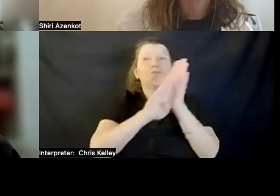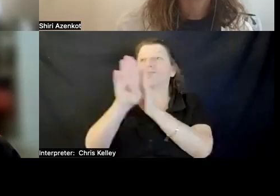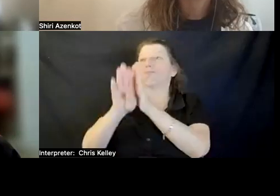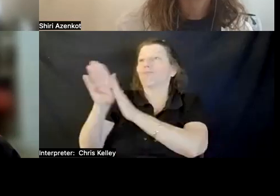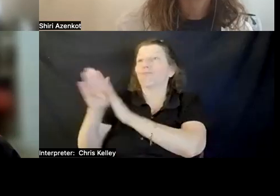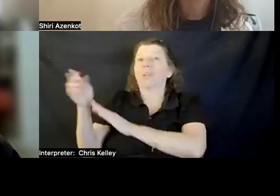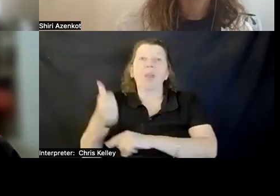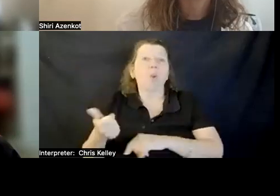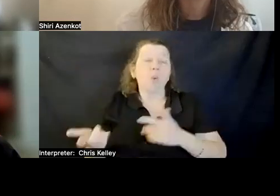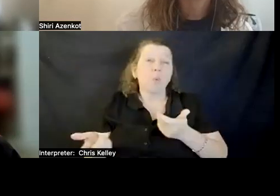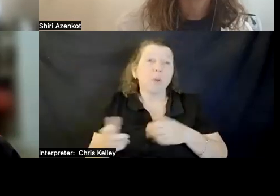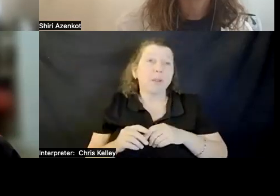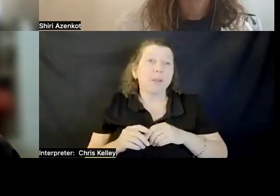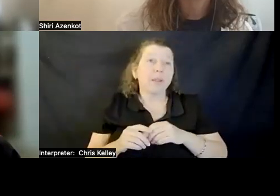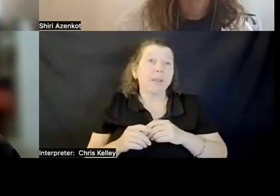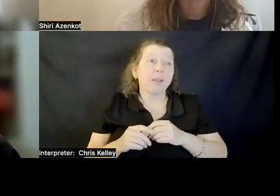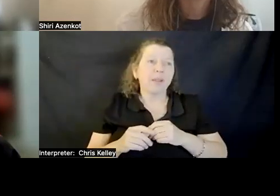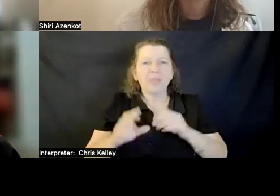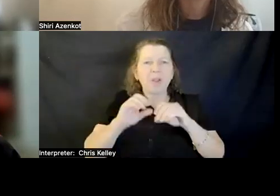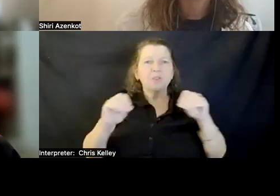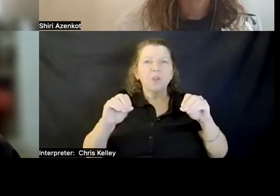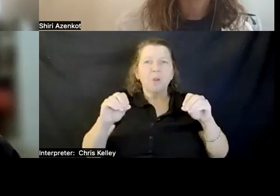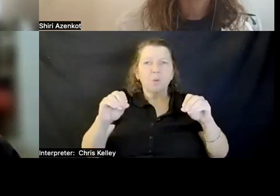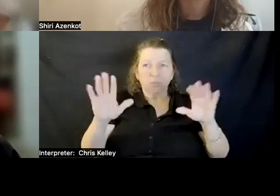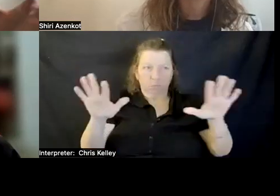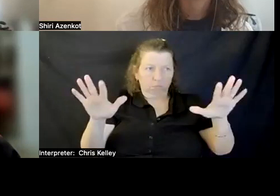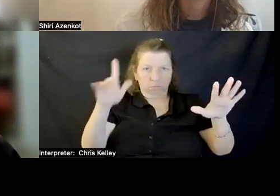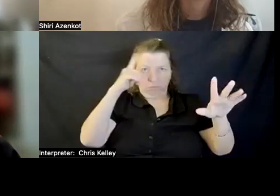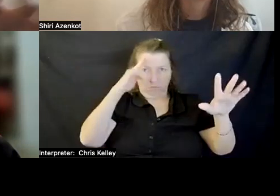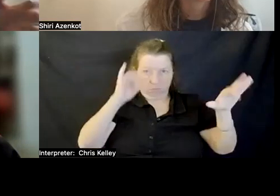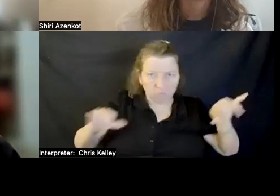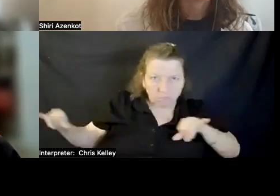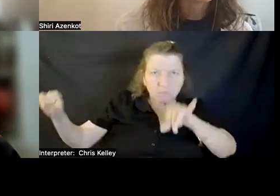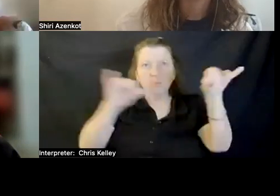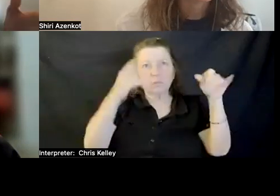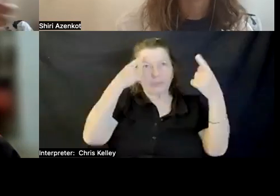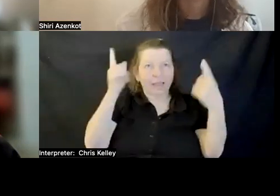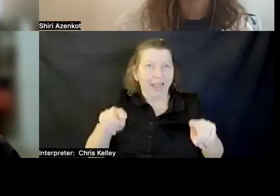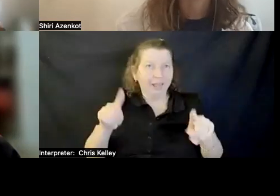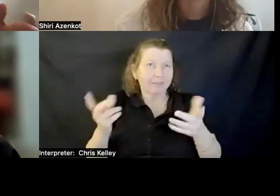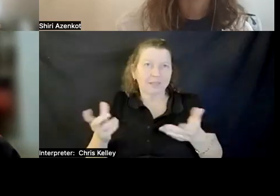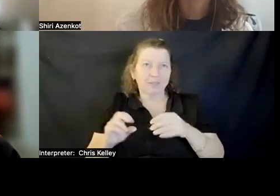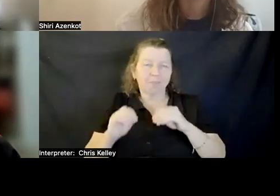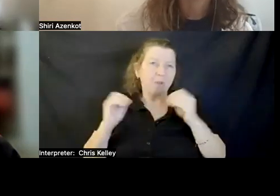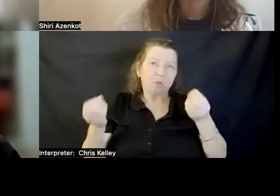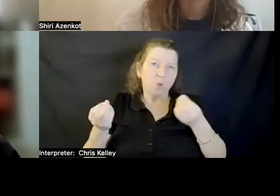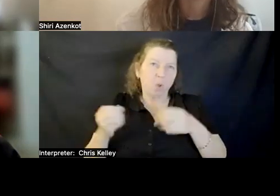THERE IS NO WAY TO CONSISTENTLY ACCESS THAT ESSENTIAL INFORMATION THAT IS IN THE ENVIRONMENT.